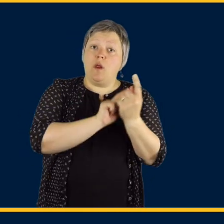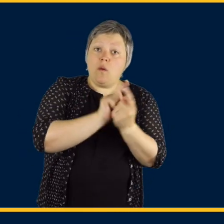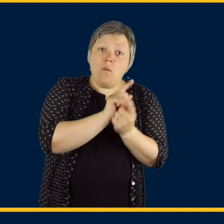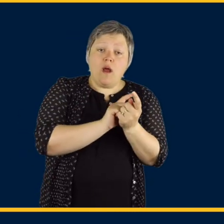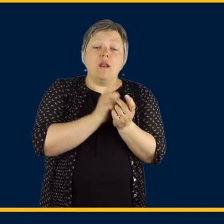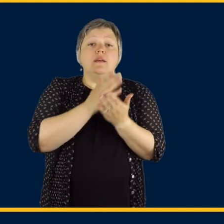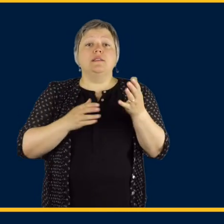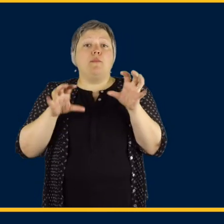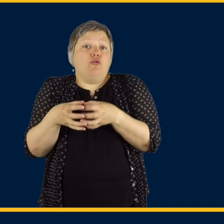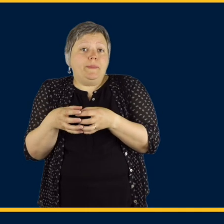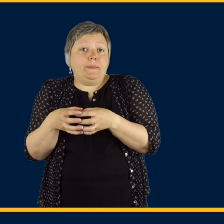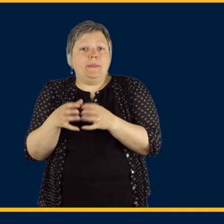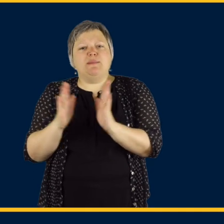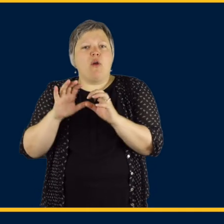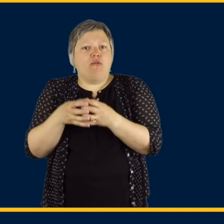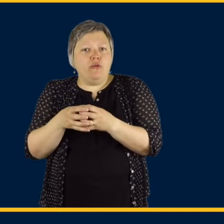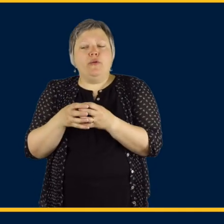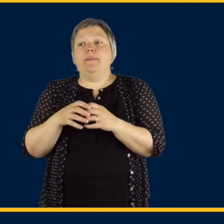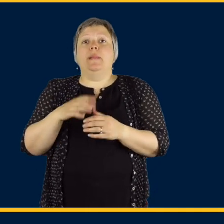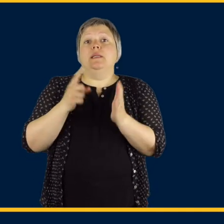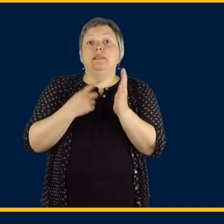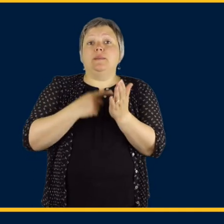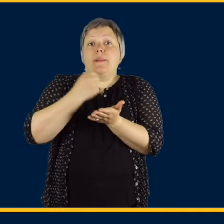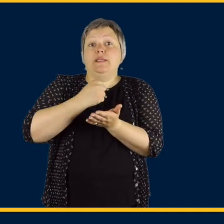Services can be provided one-on-one or in a small group.